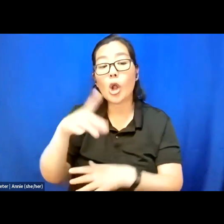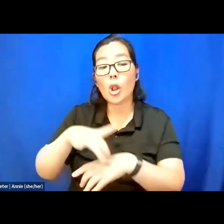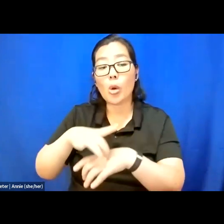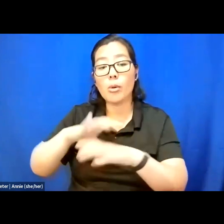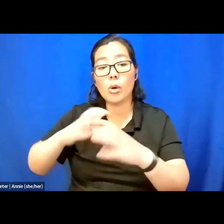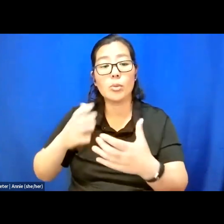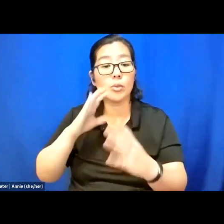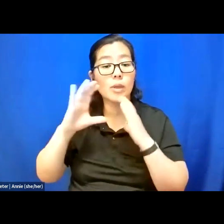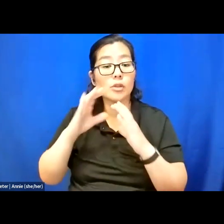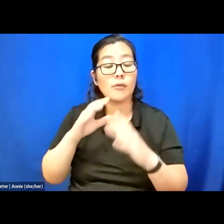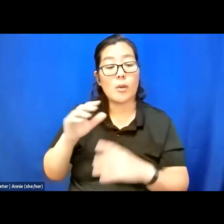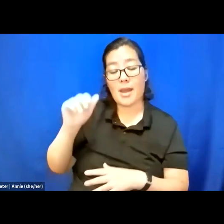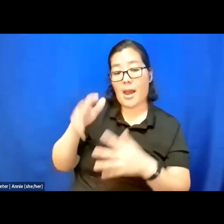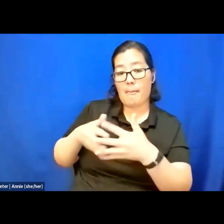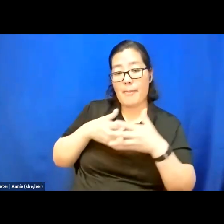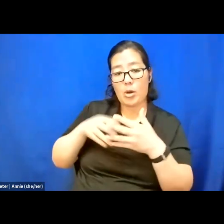from the American University of Paris.